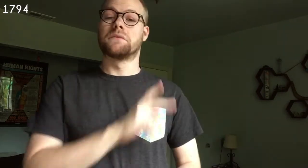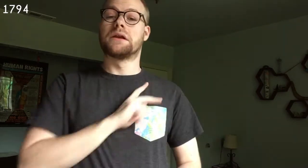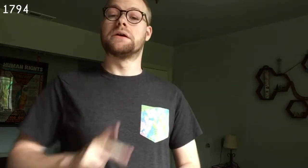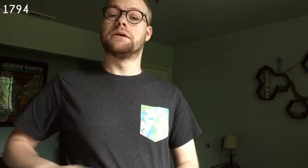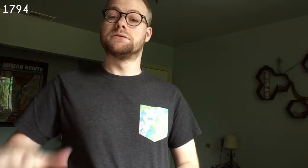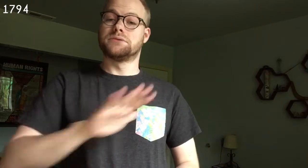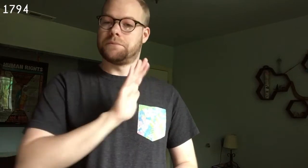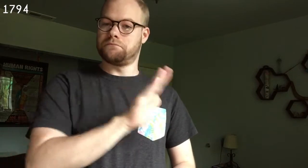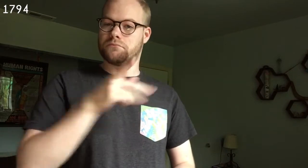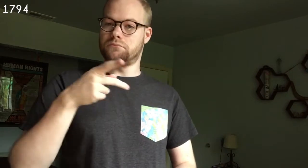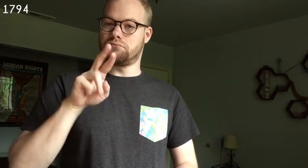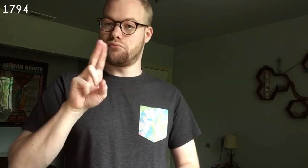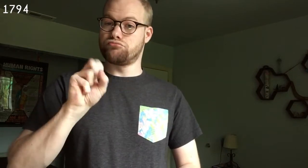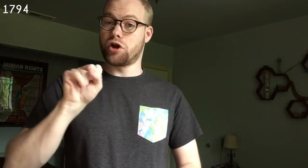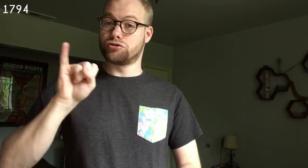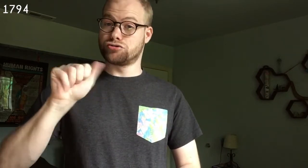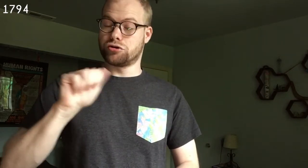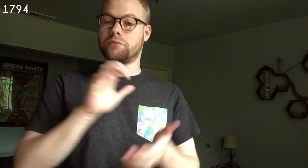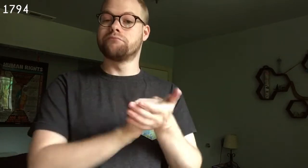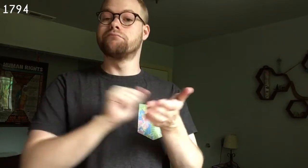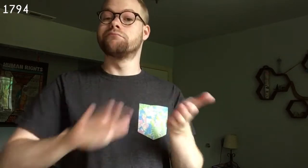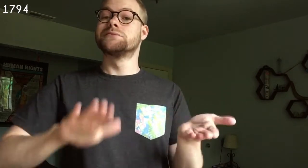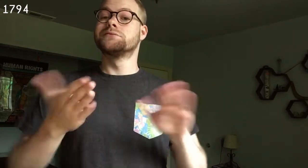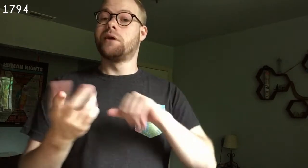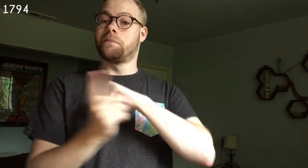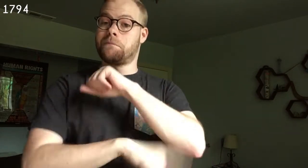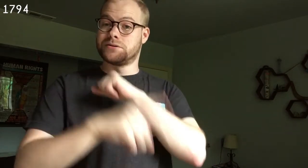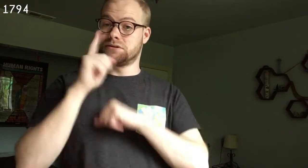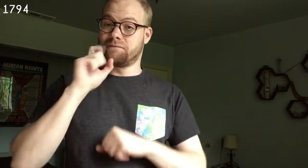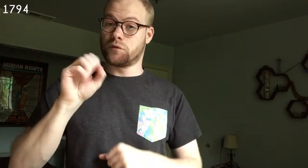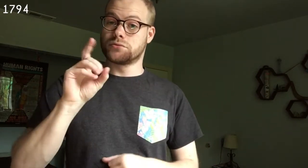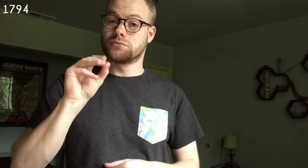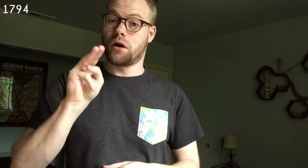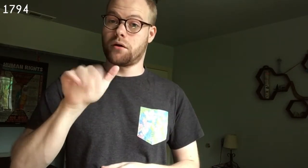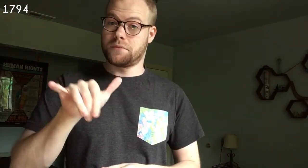1794 The Kingdom of Prussia abolishes the death penalty for sodomy.